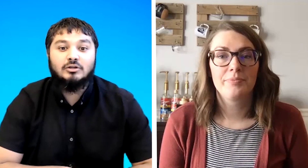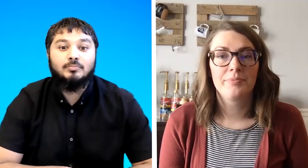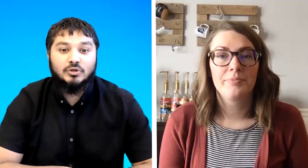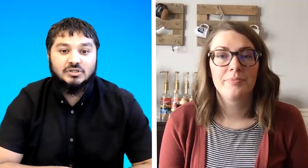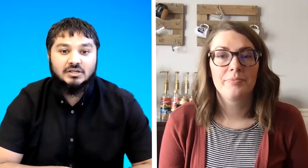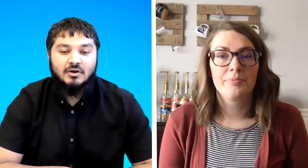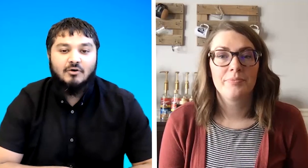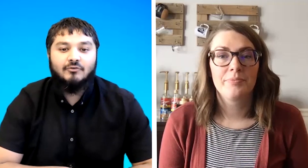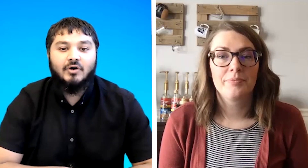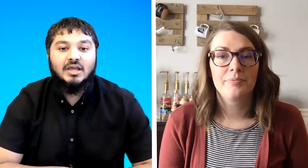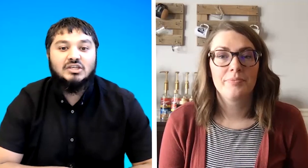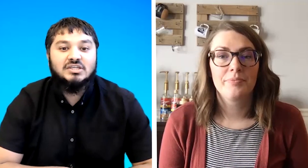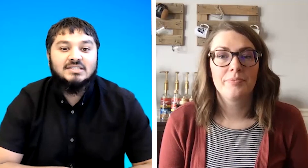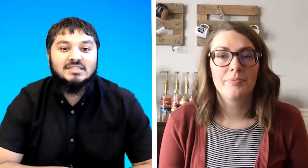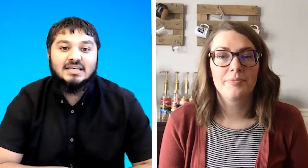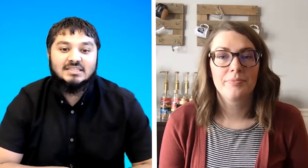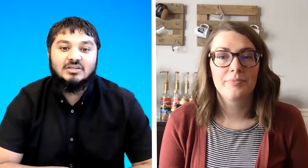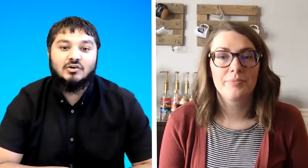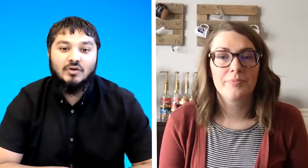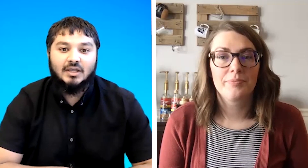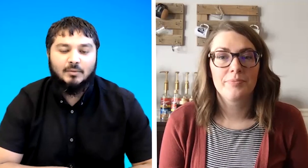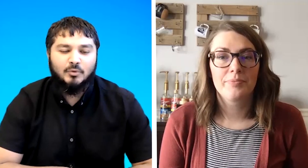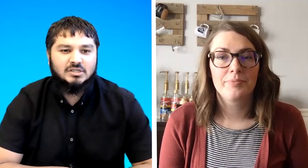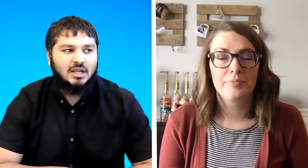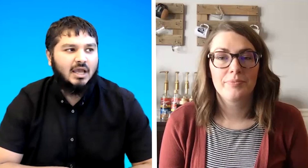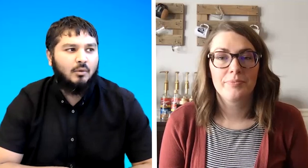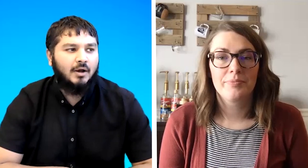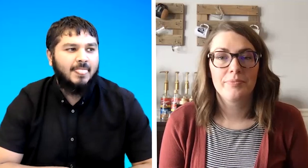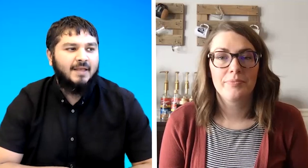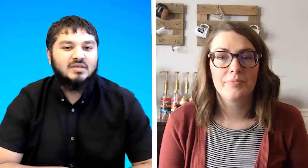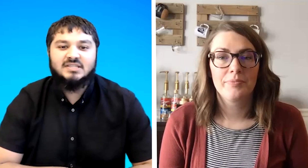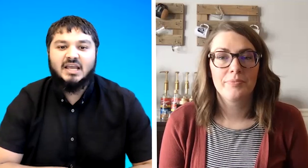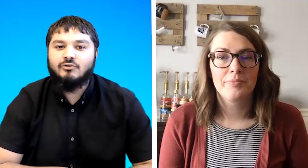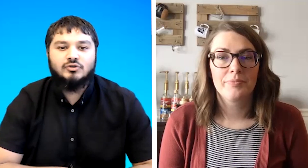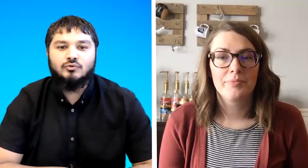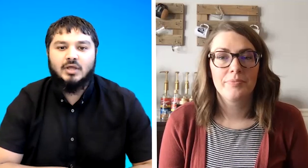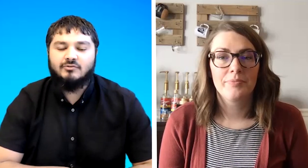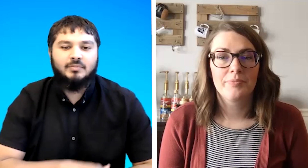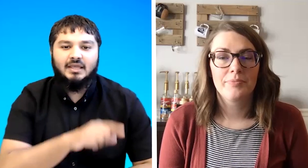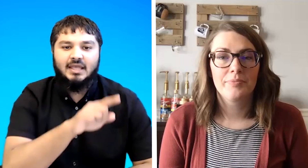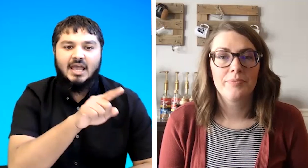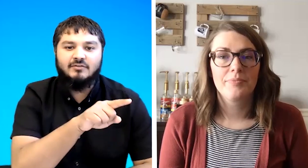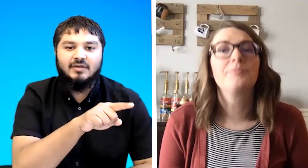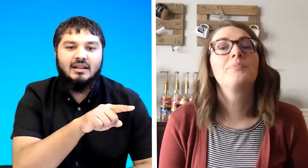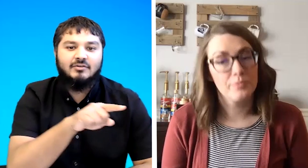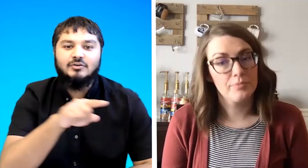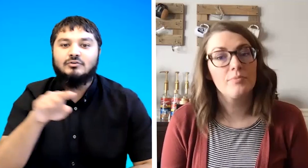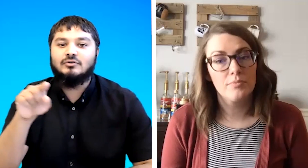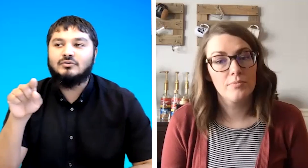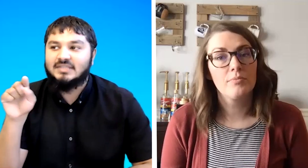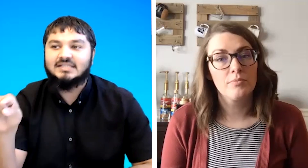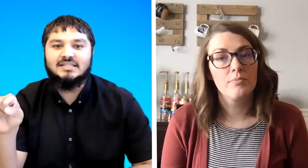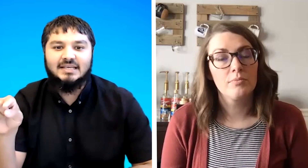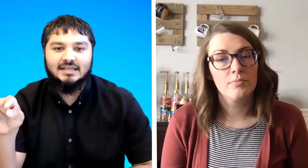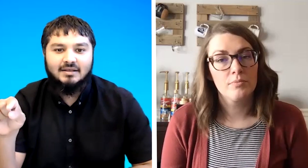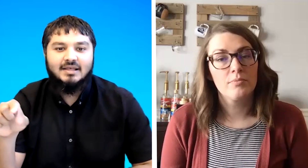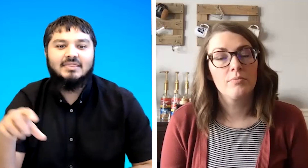to push it for a gcse curriculum which is like our secondary school age from the age of 11 to 16 they